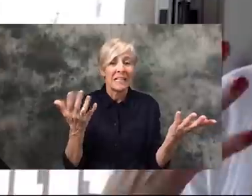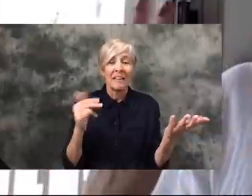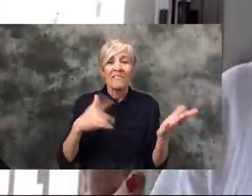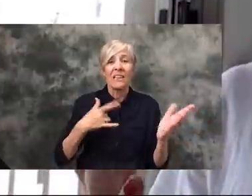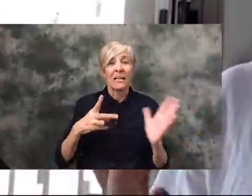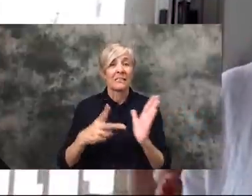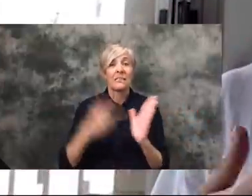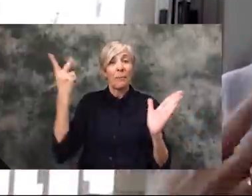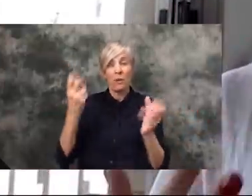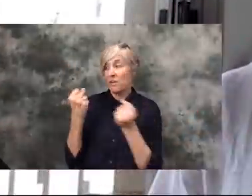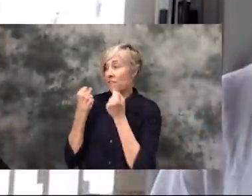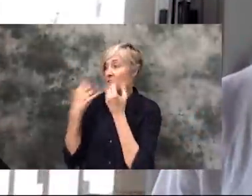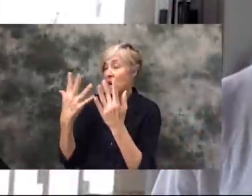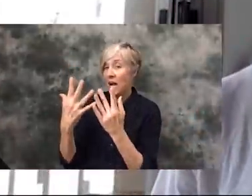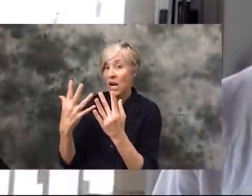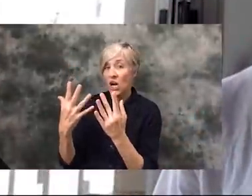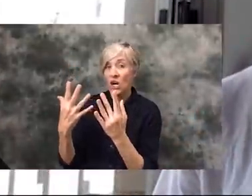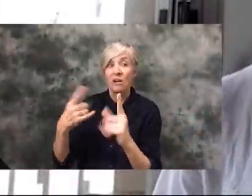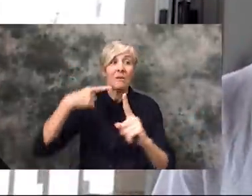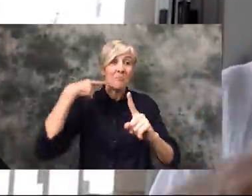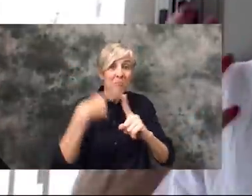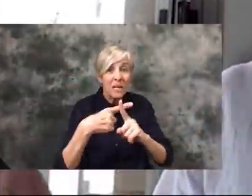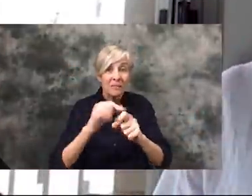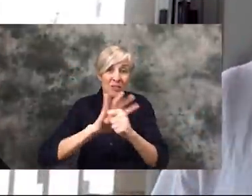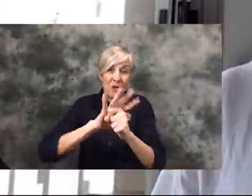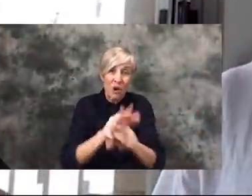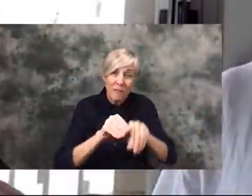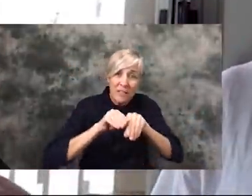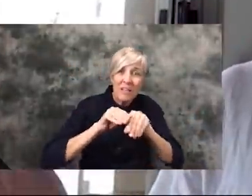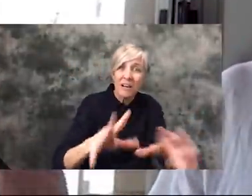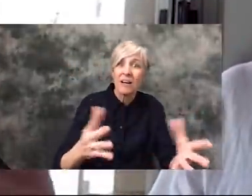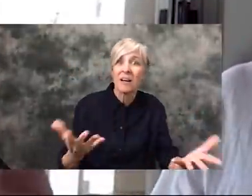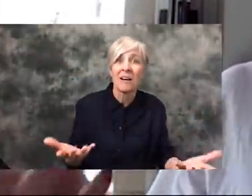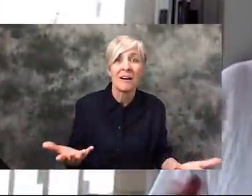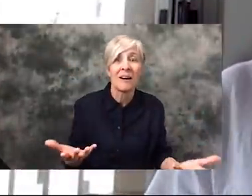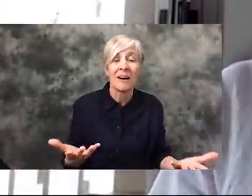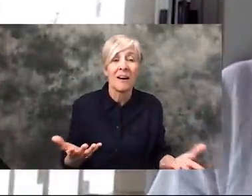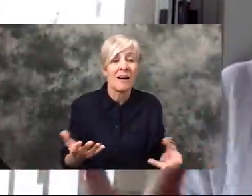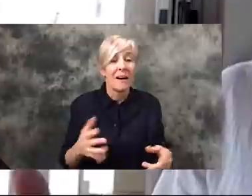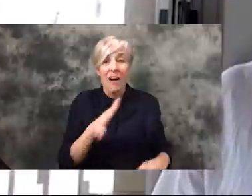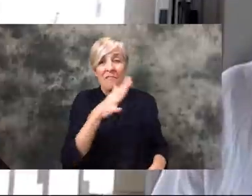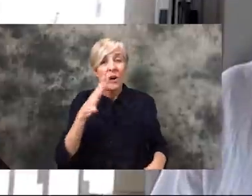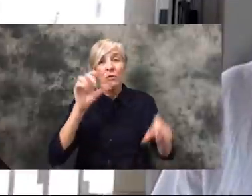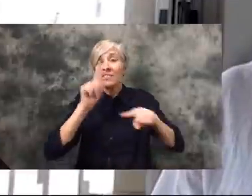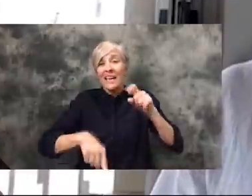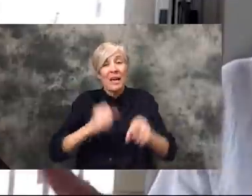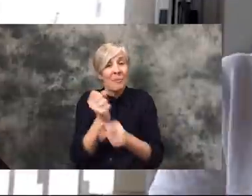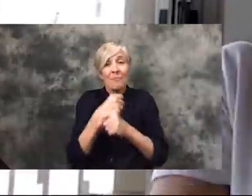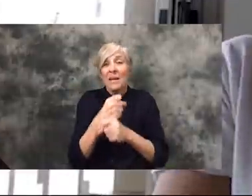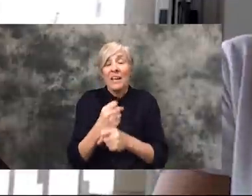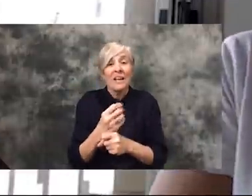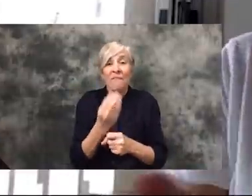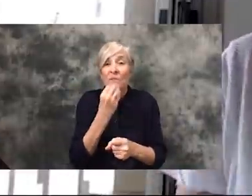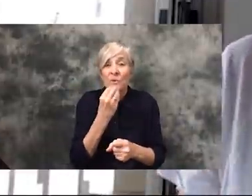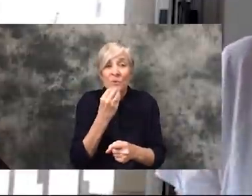this double whammy. Because we don't actually have like a lot of the places they won't be able to produce the type of food that they could before these